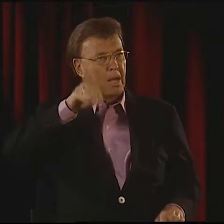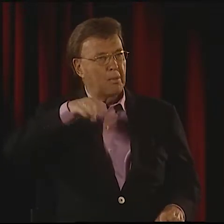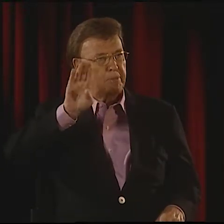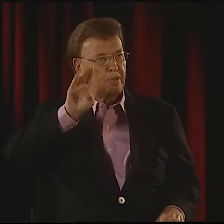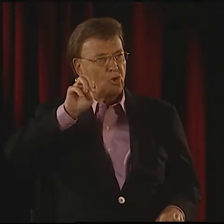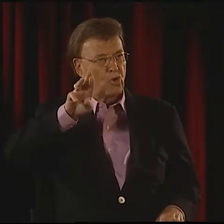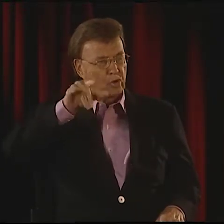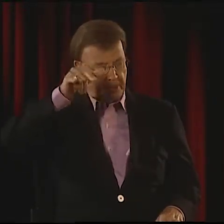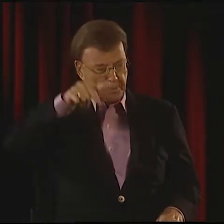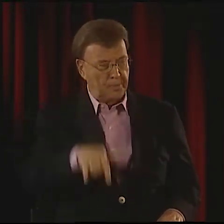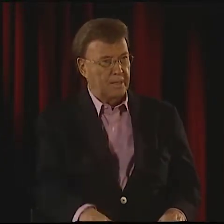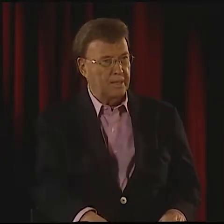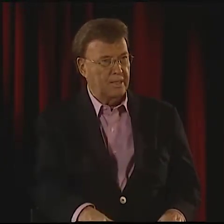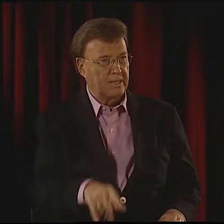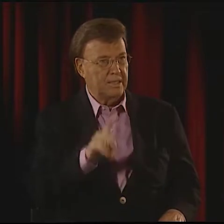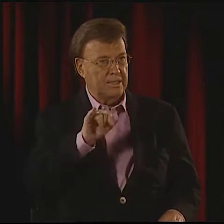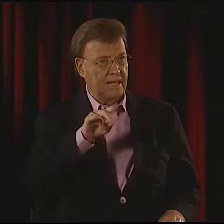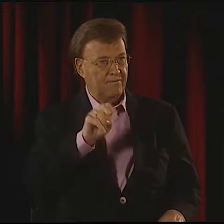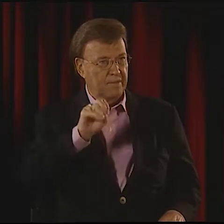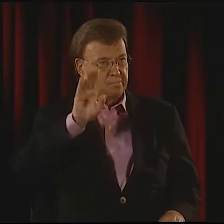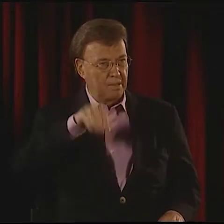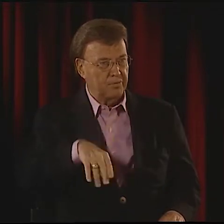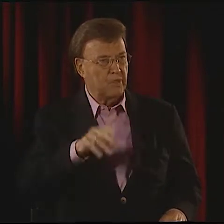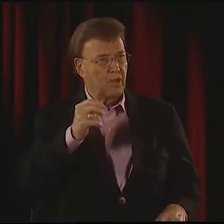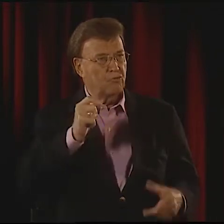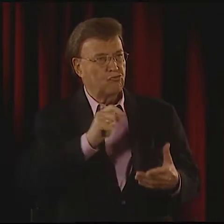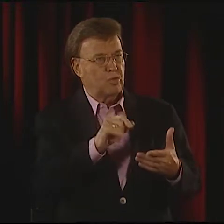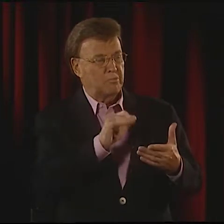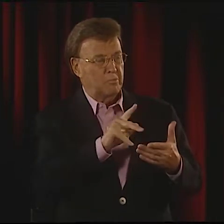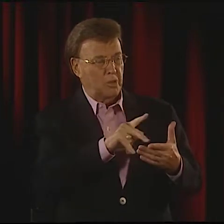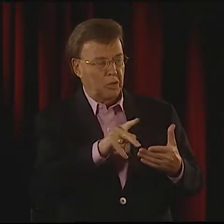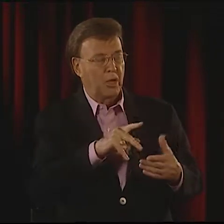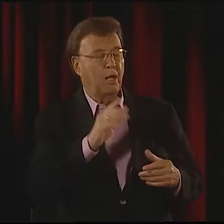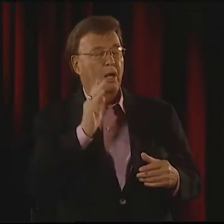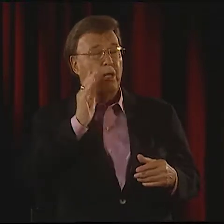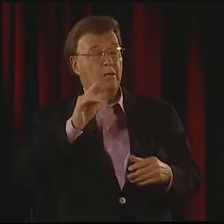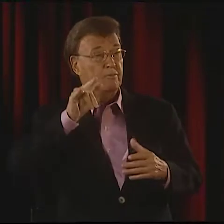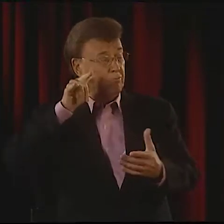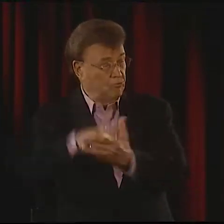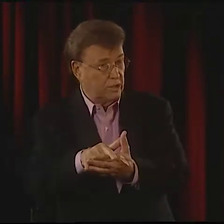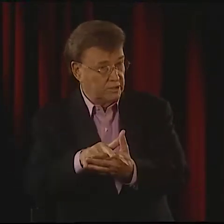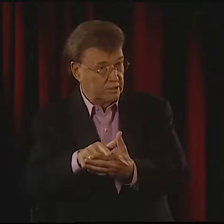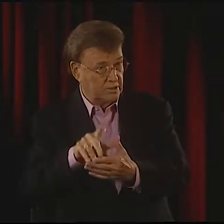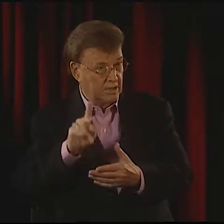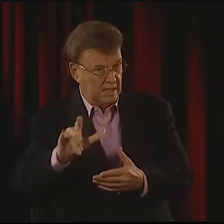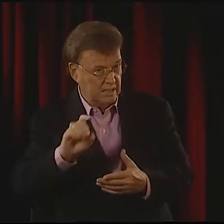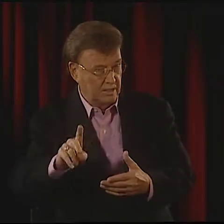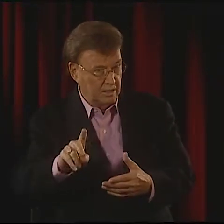AND AFTER HE WAS KILLED IN A CRASH, HIS WIFE FOUND THIS POEM THAT HE HAD WRITTEN